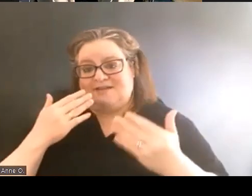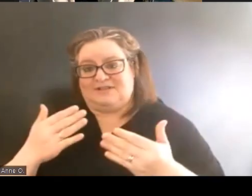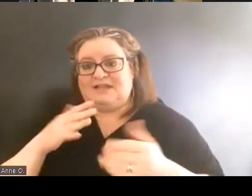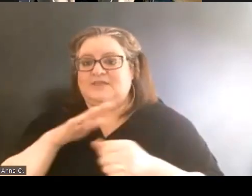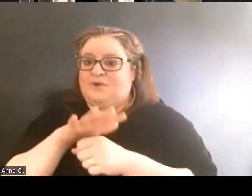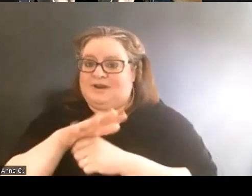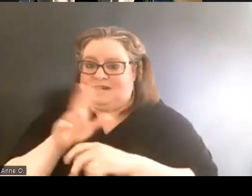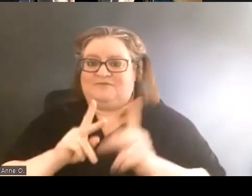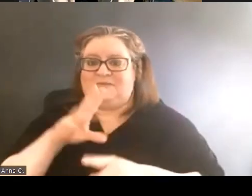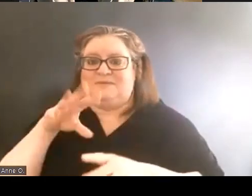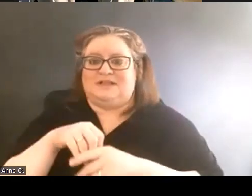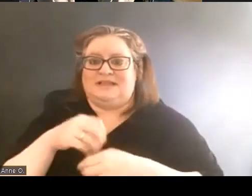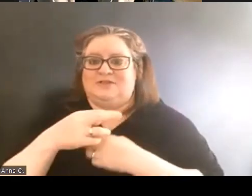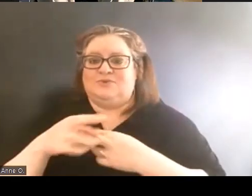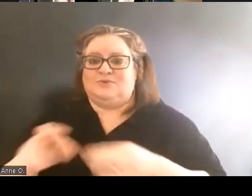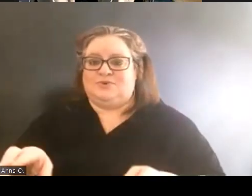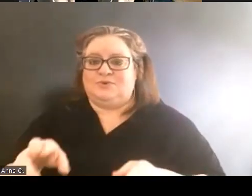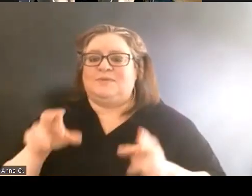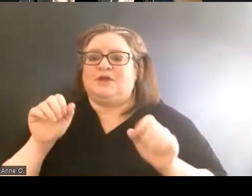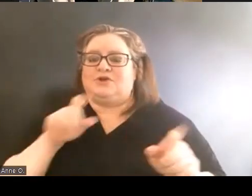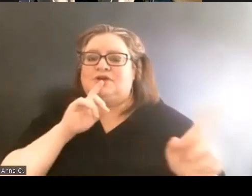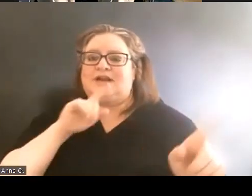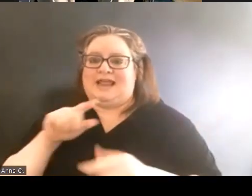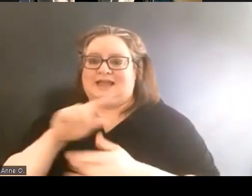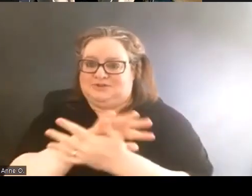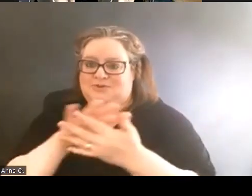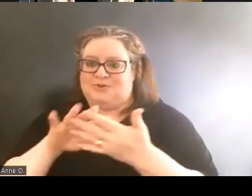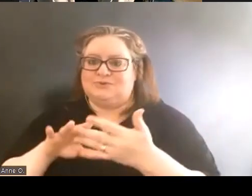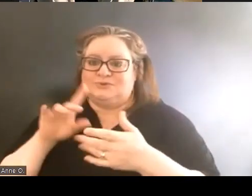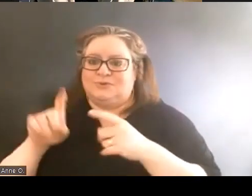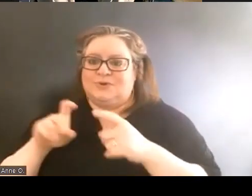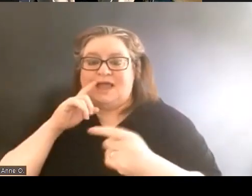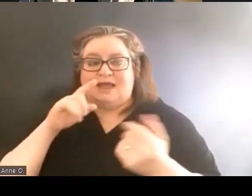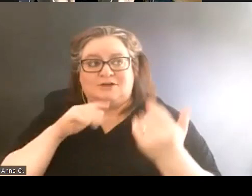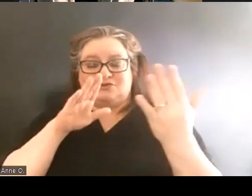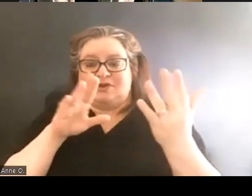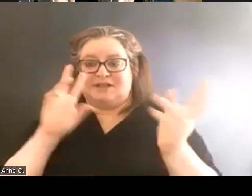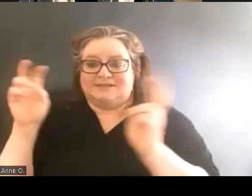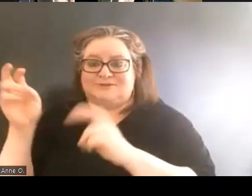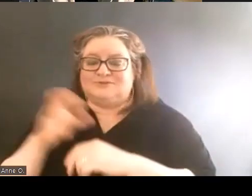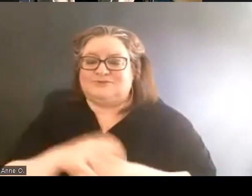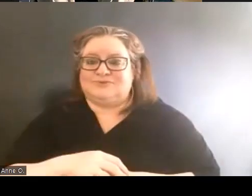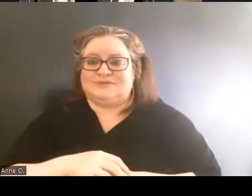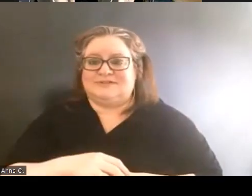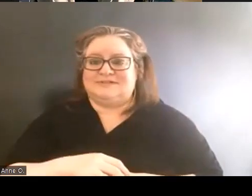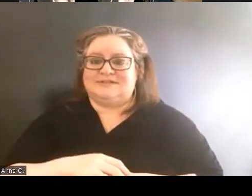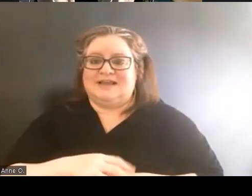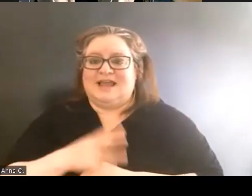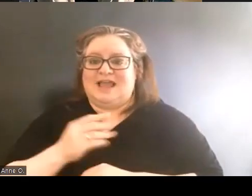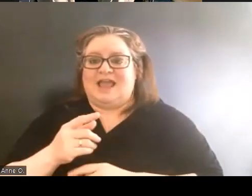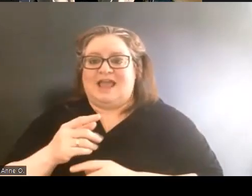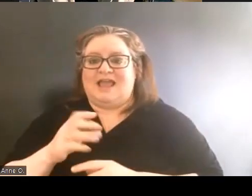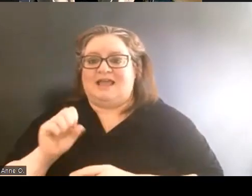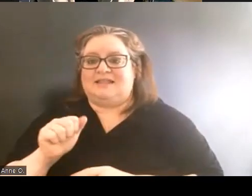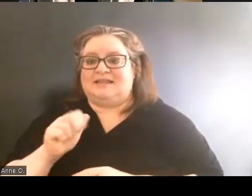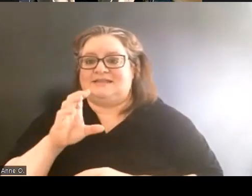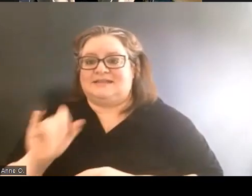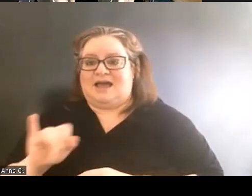in the room who were able to answer those questions and address it. And eventually the SACI committee did vote,